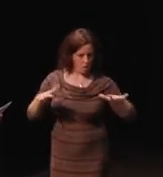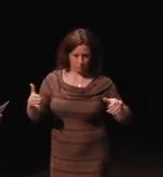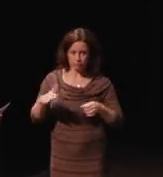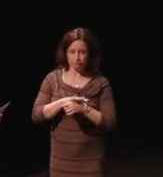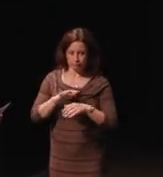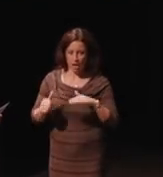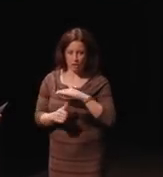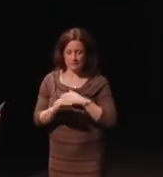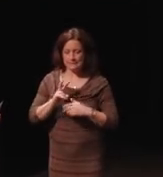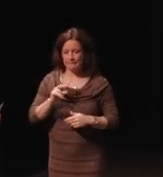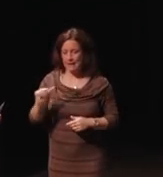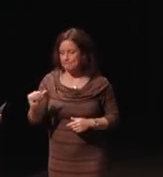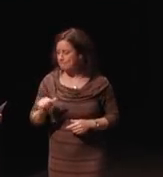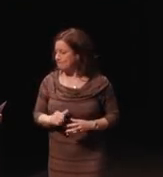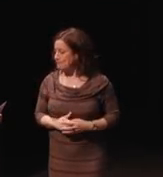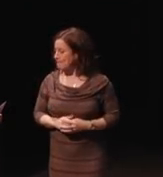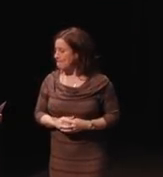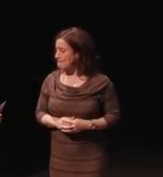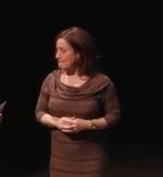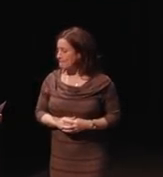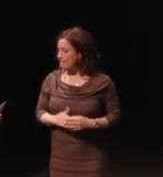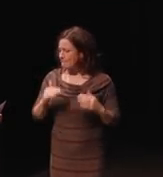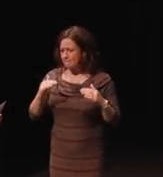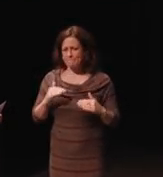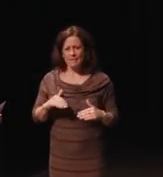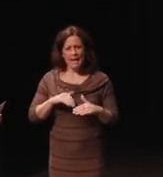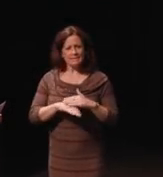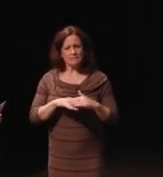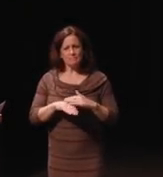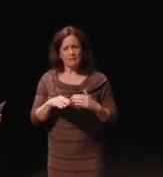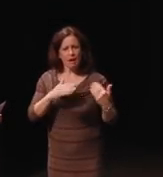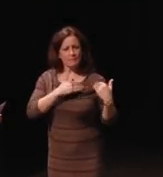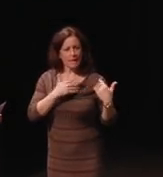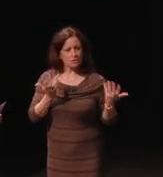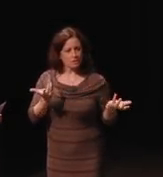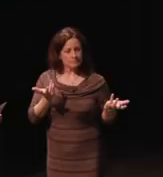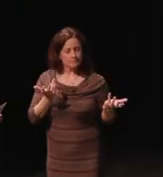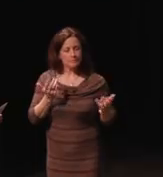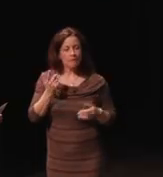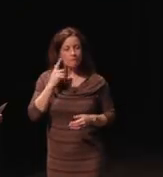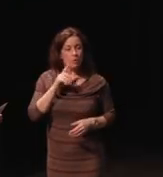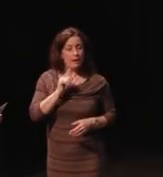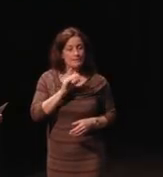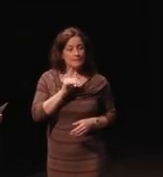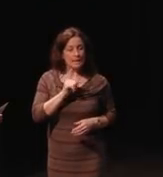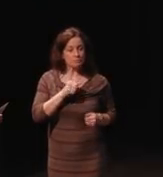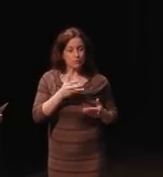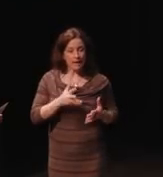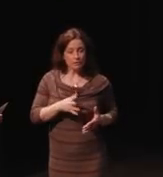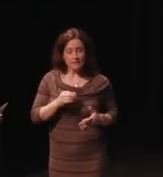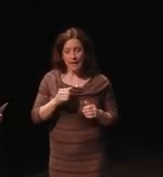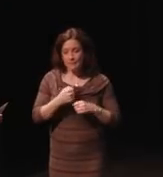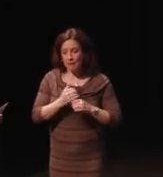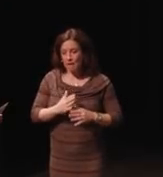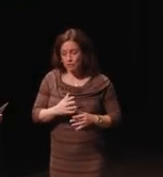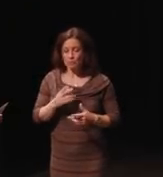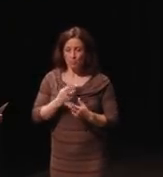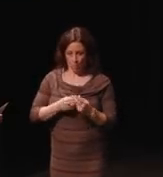What are the accessibility obligations? Both the ACS providers and manufacturers have to make their services